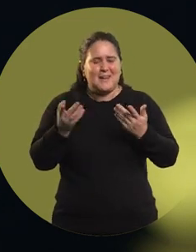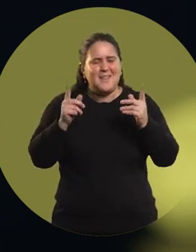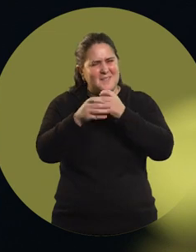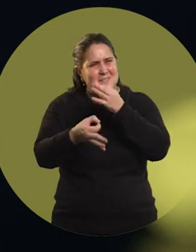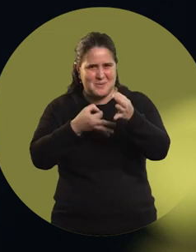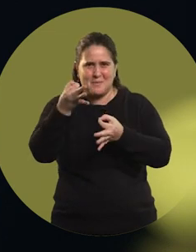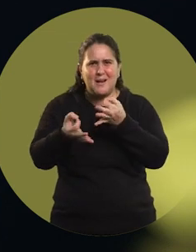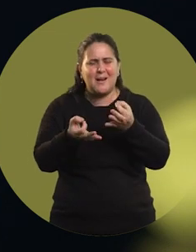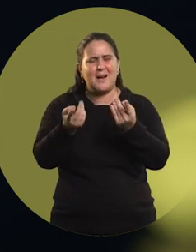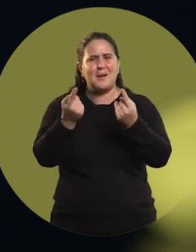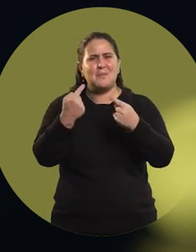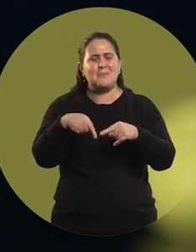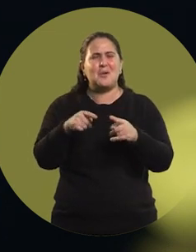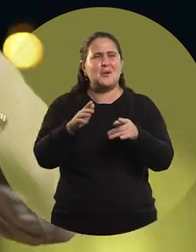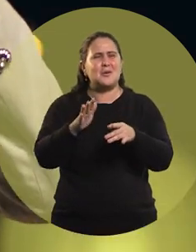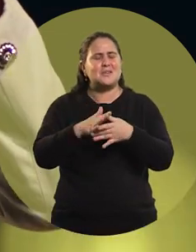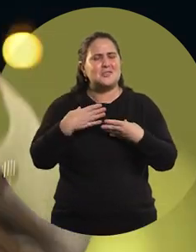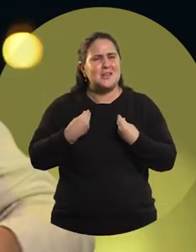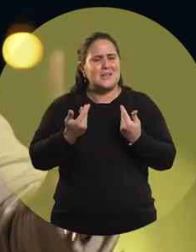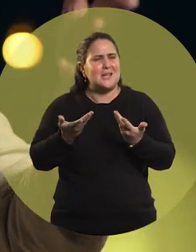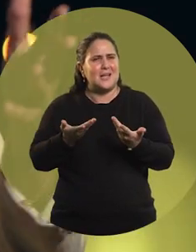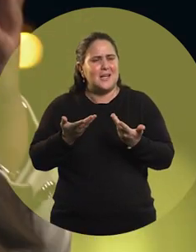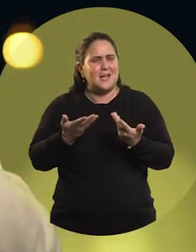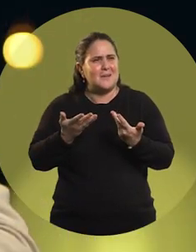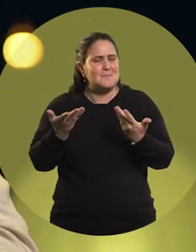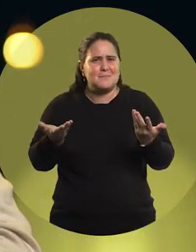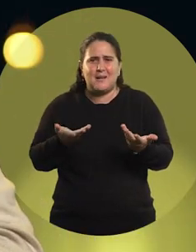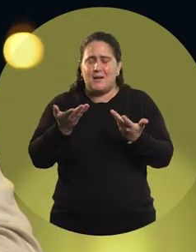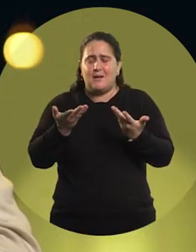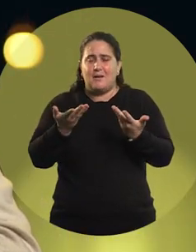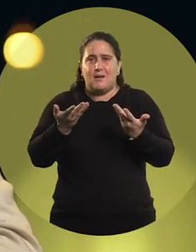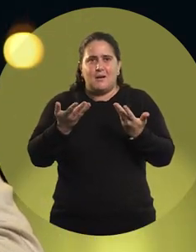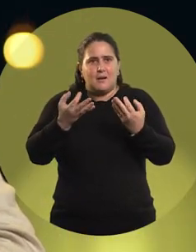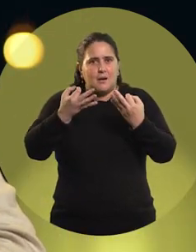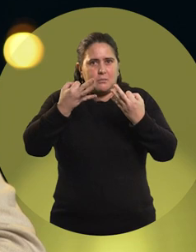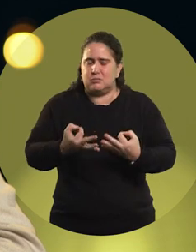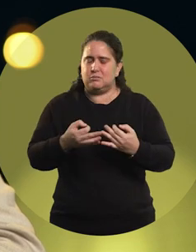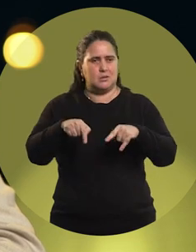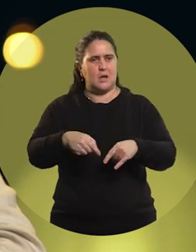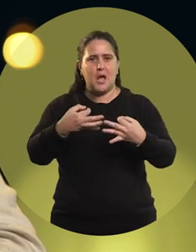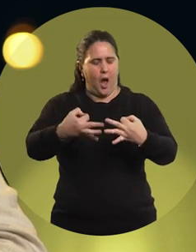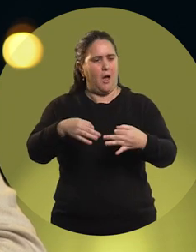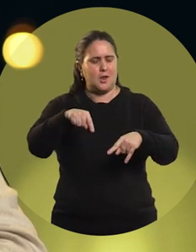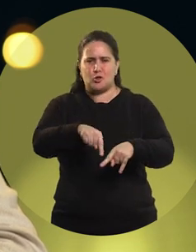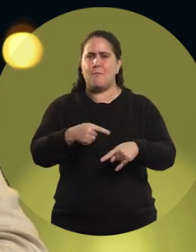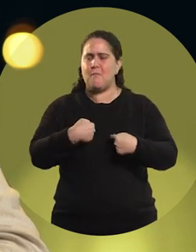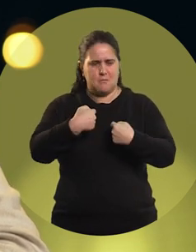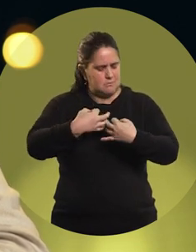hard to explain. I felt I suddenly understood something. "I'm where I need to be".